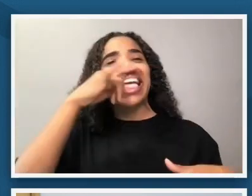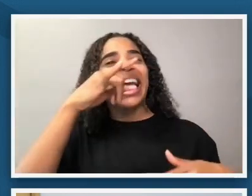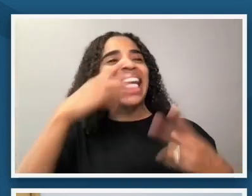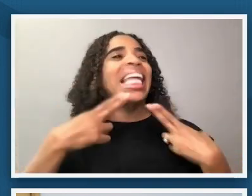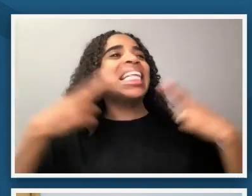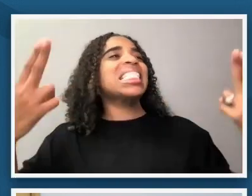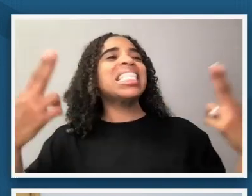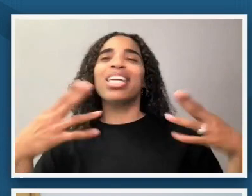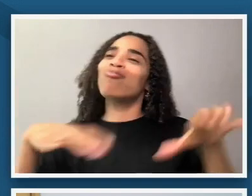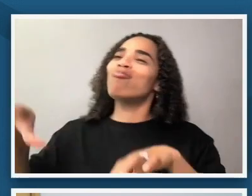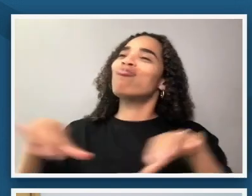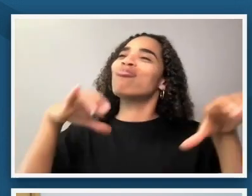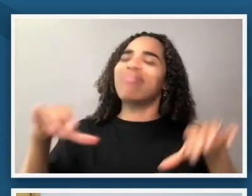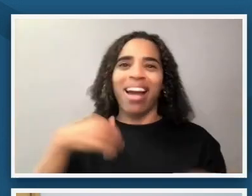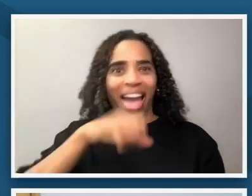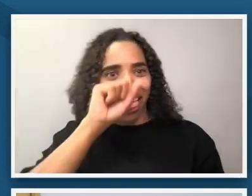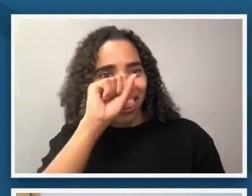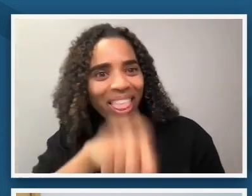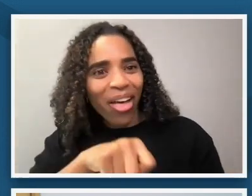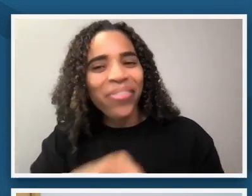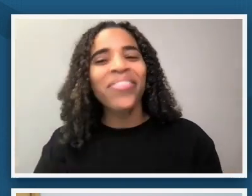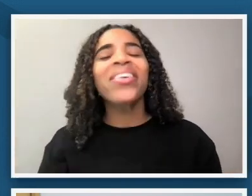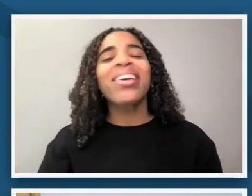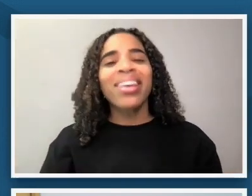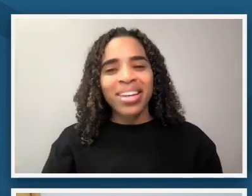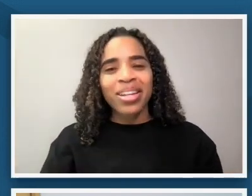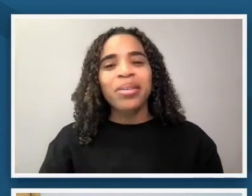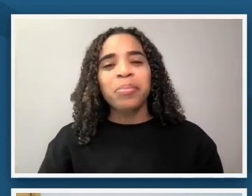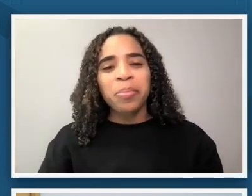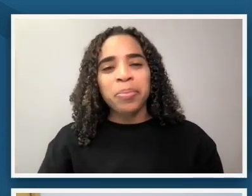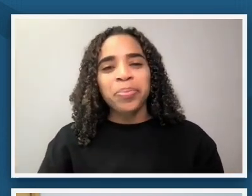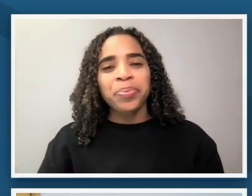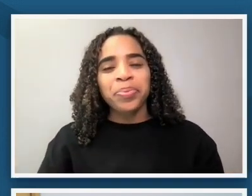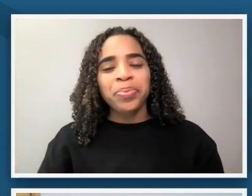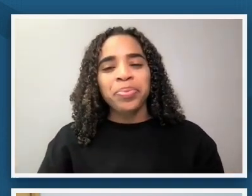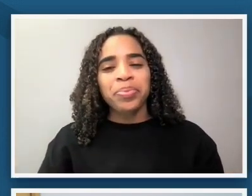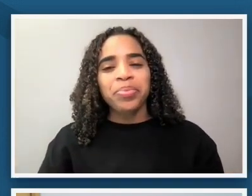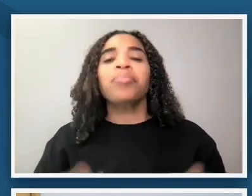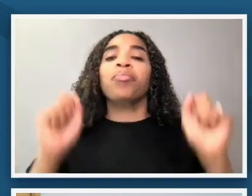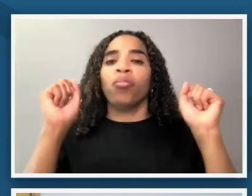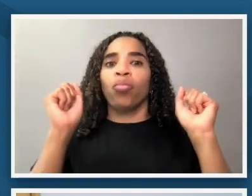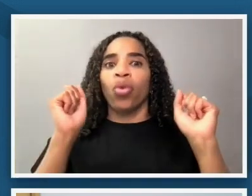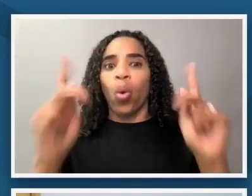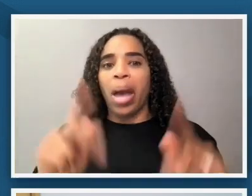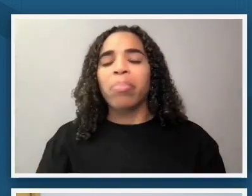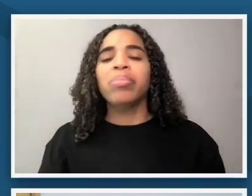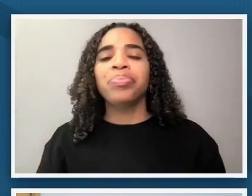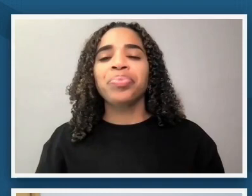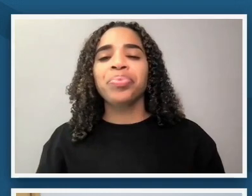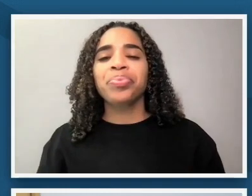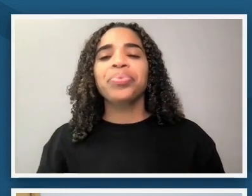love to see that in these images